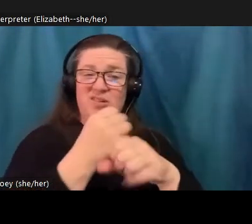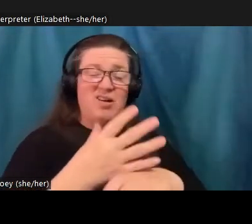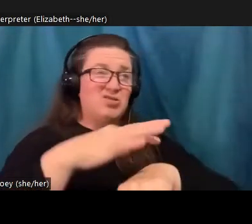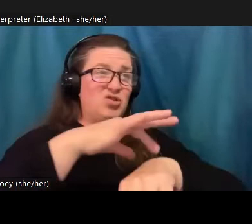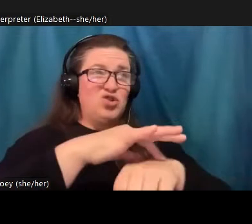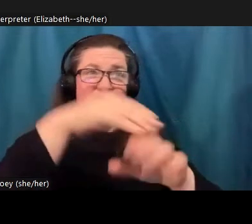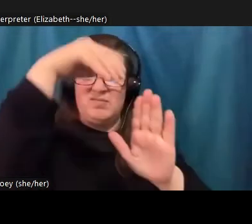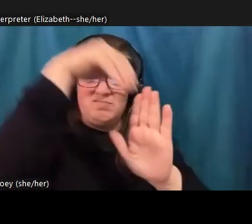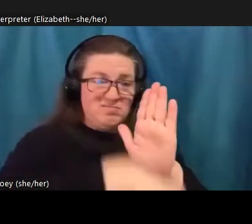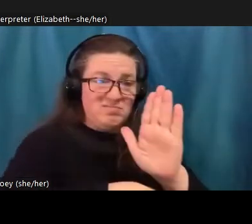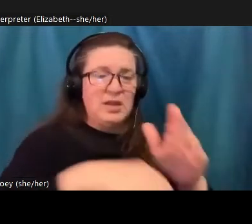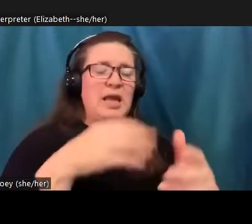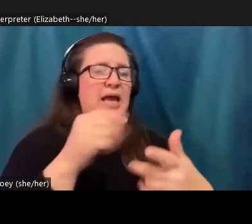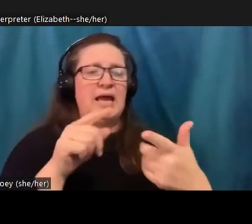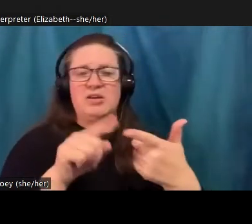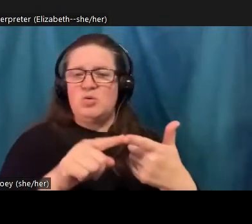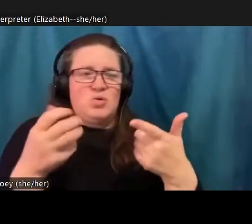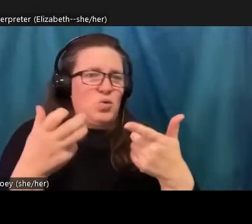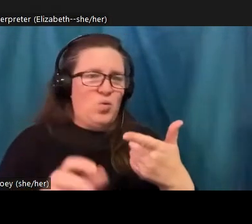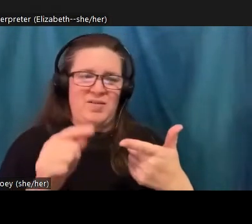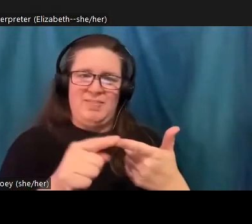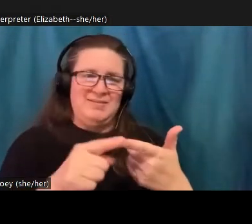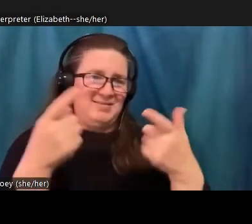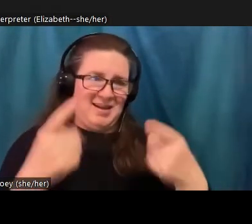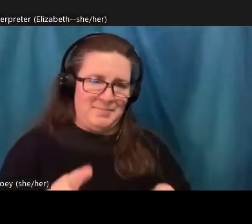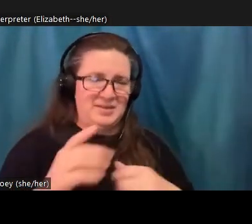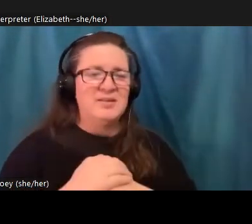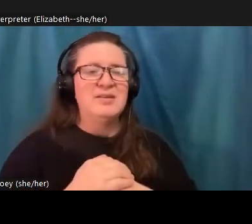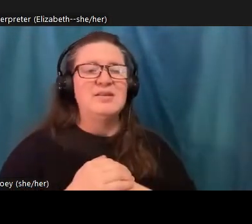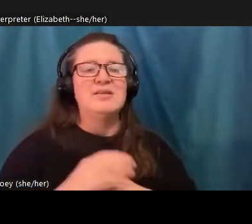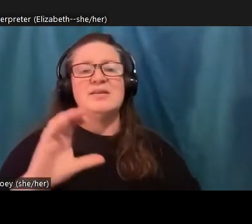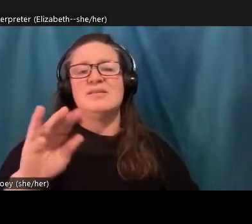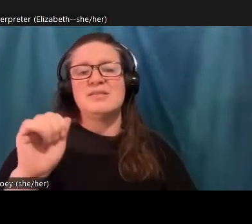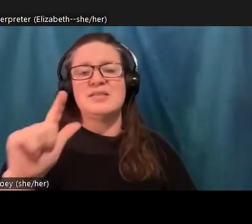last word. And civil rights activists and filmmaker Valerie